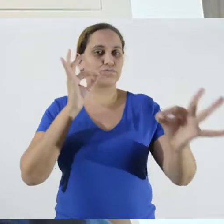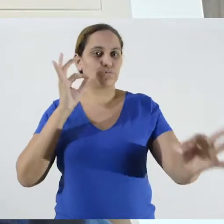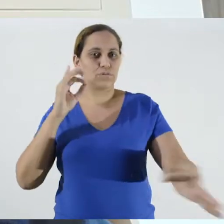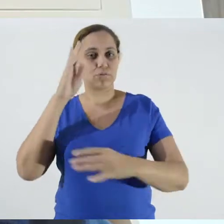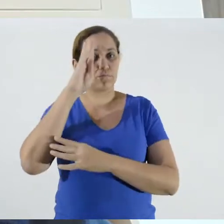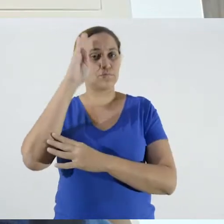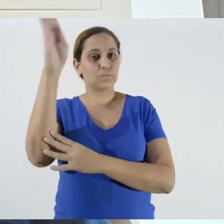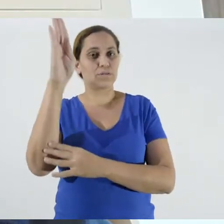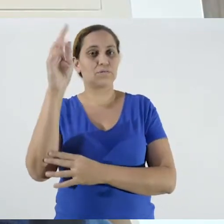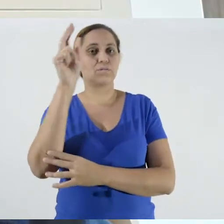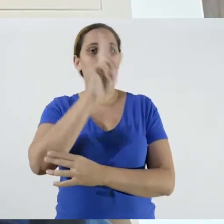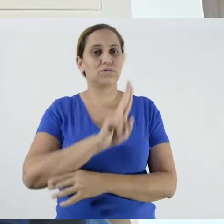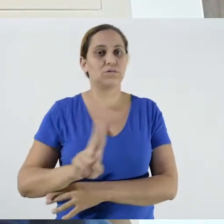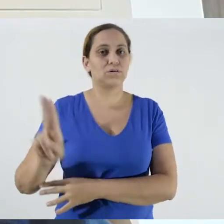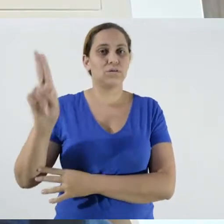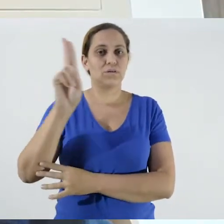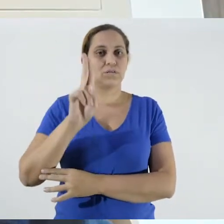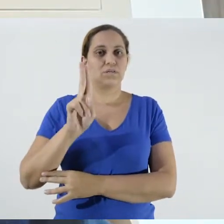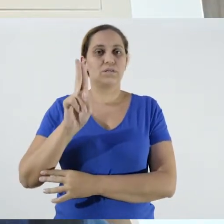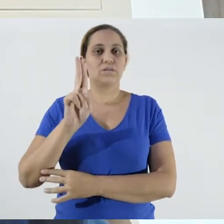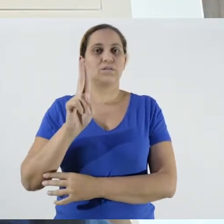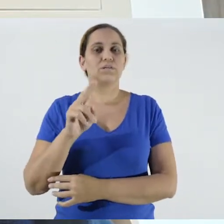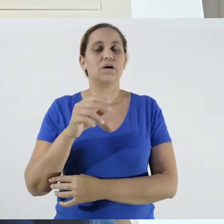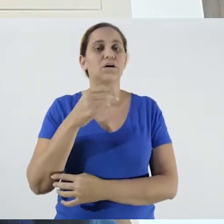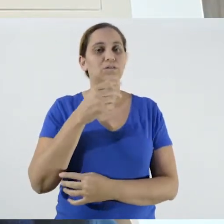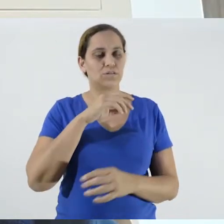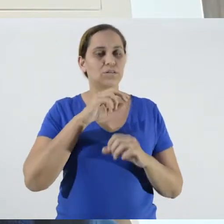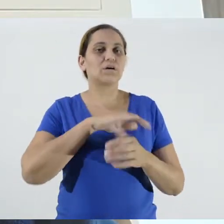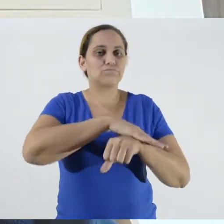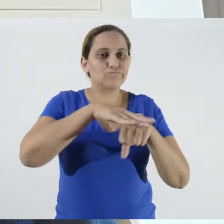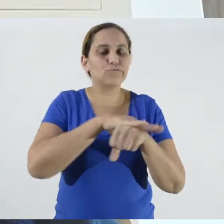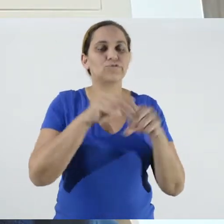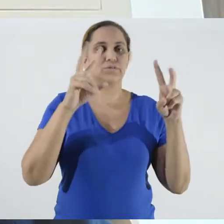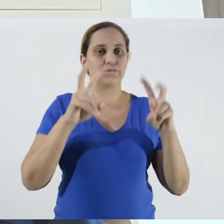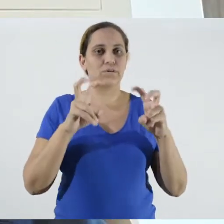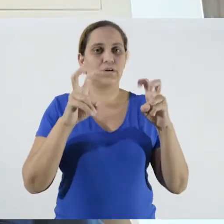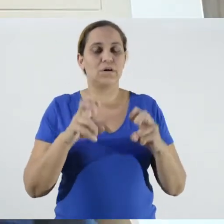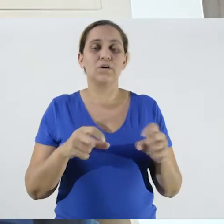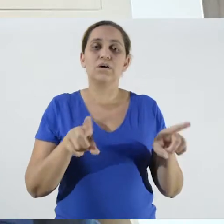So, we will show you